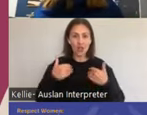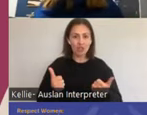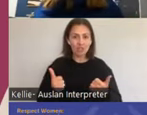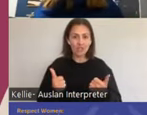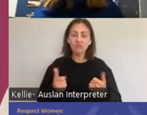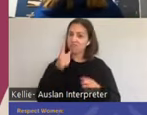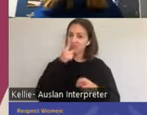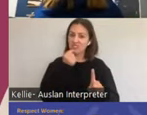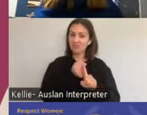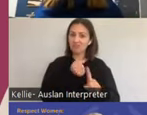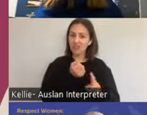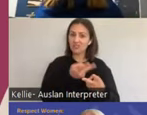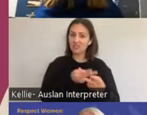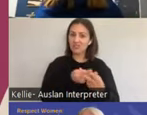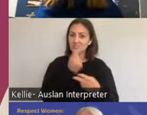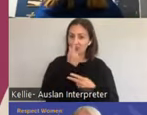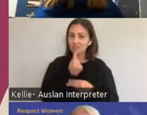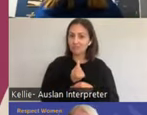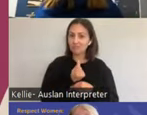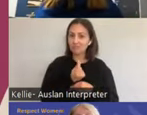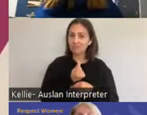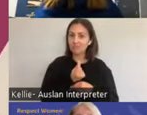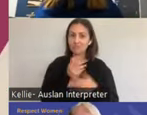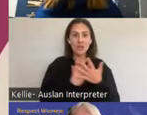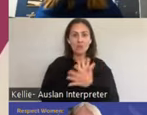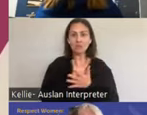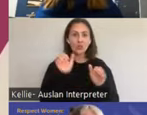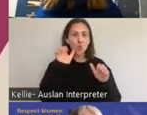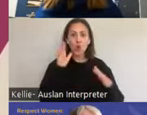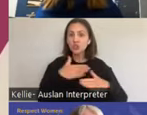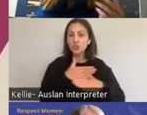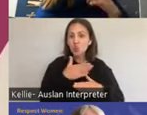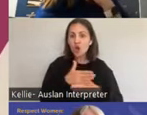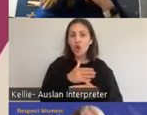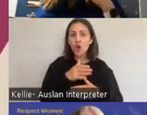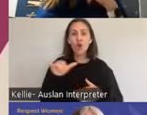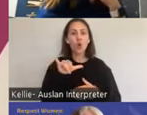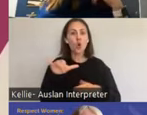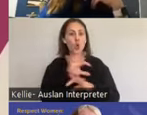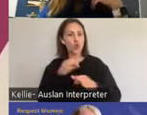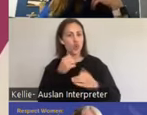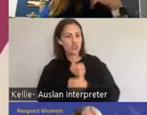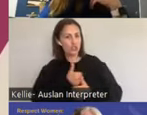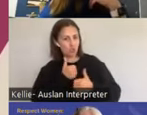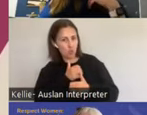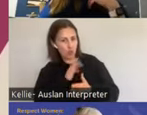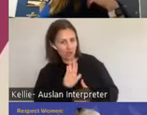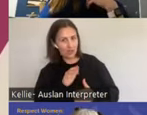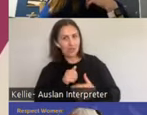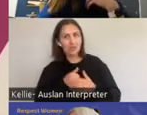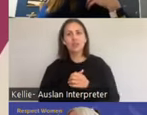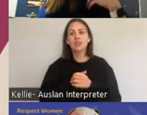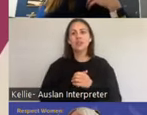impacting on our sexual functioning as such. Now, I know we can't show and tell. Maybe I